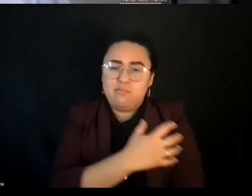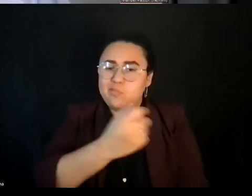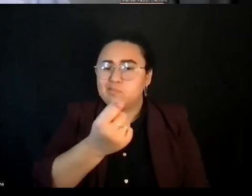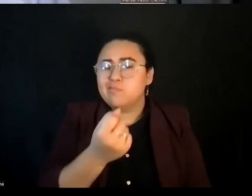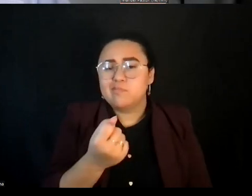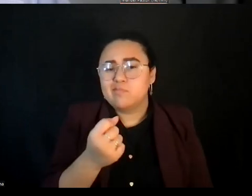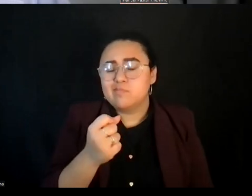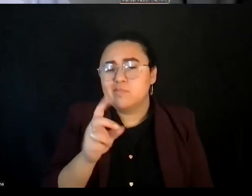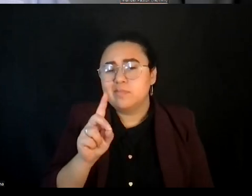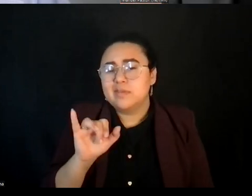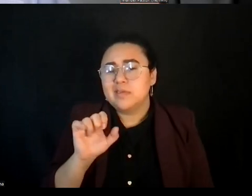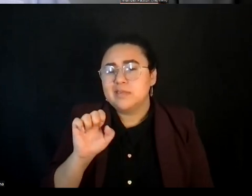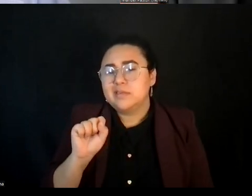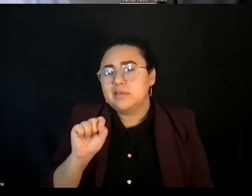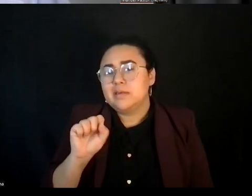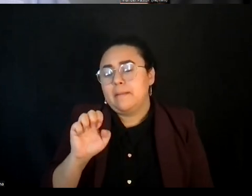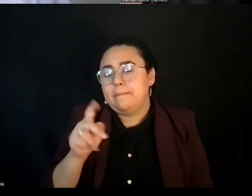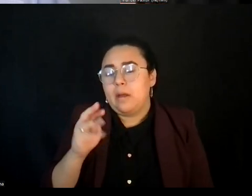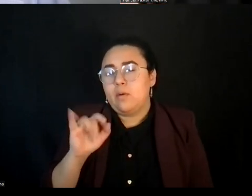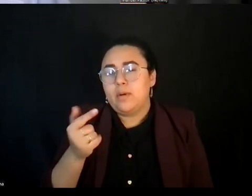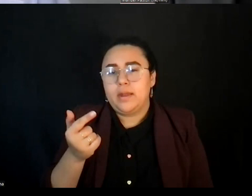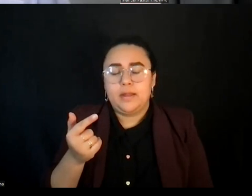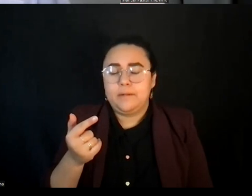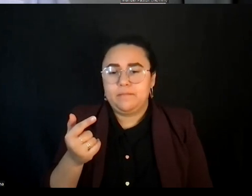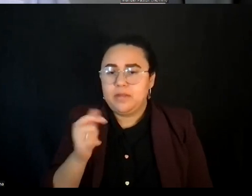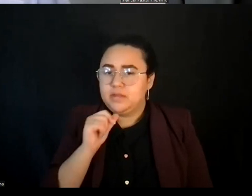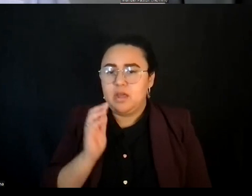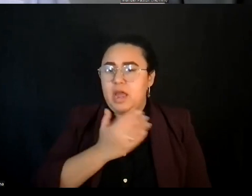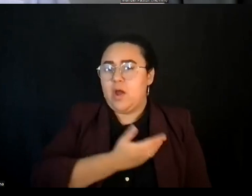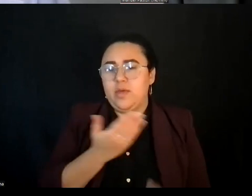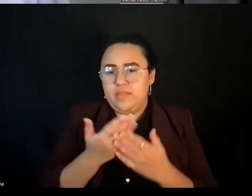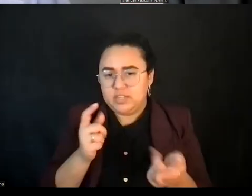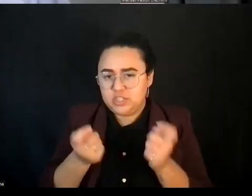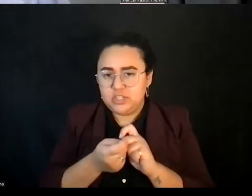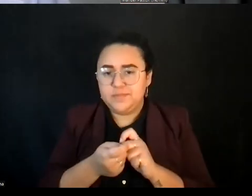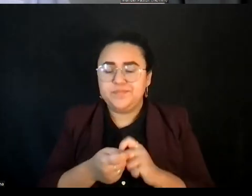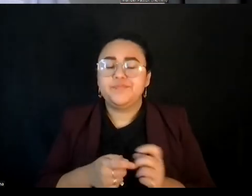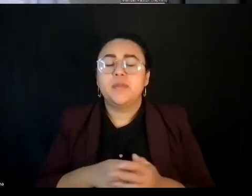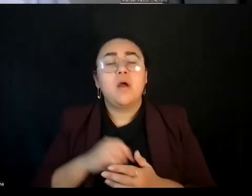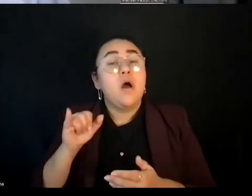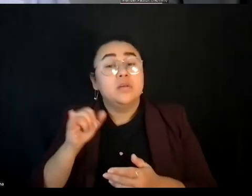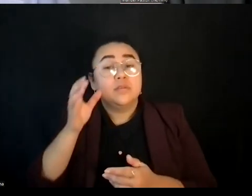And you also see it when people talk about the social safety net as though, you know,